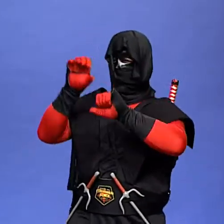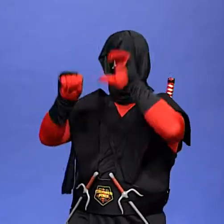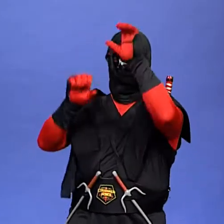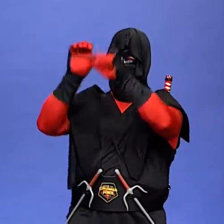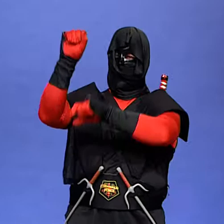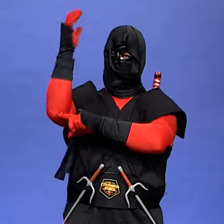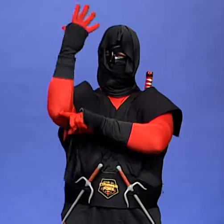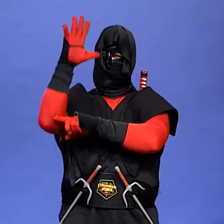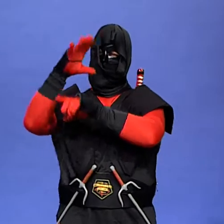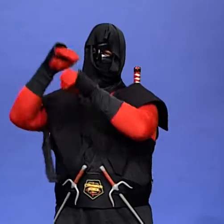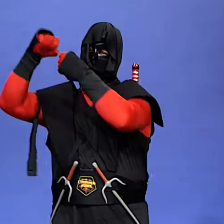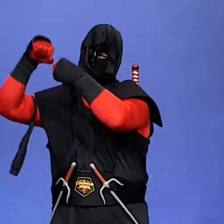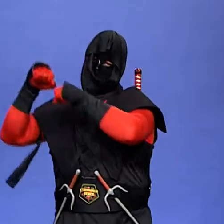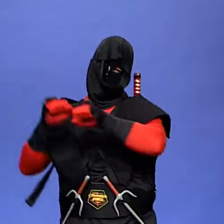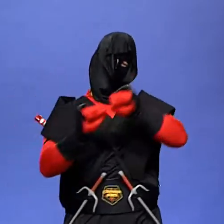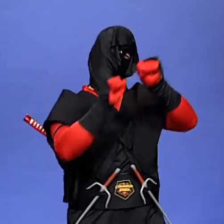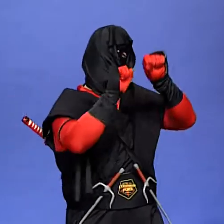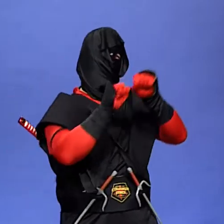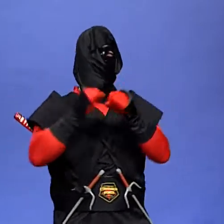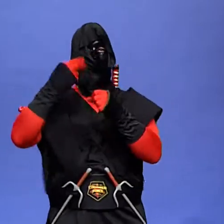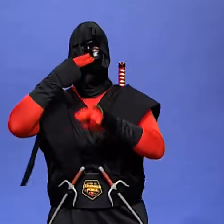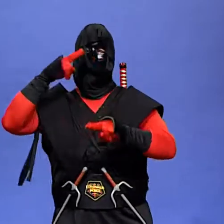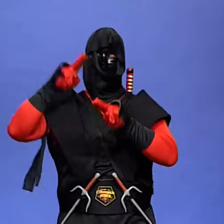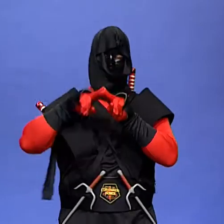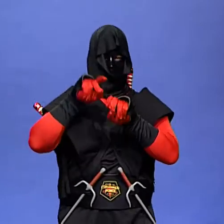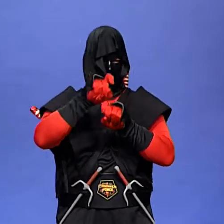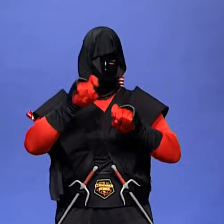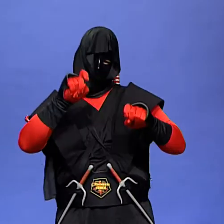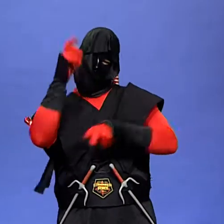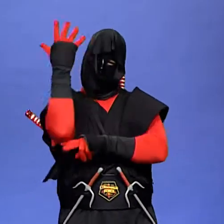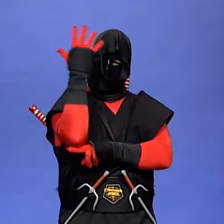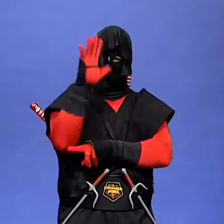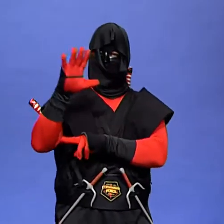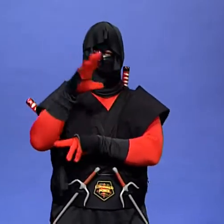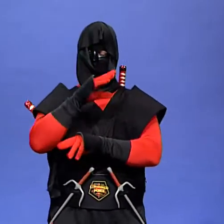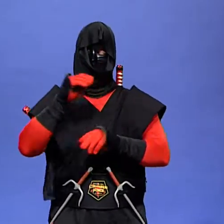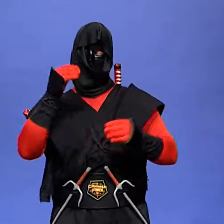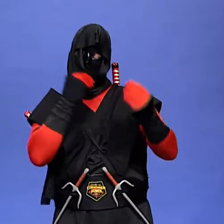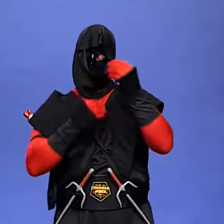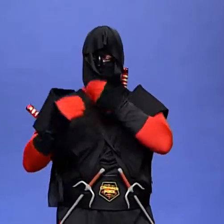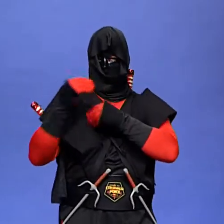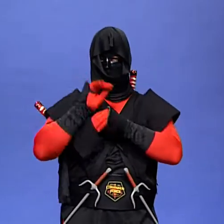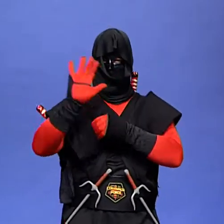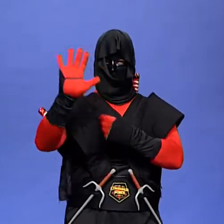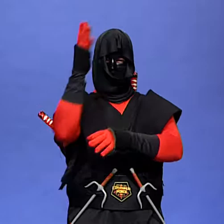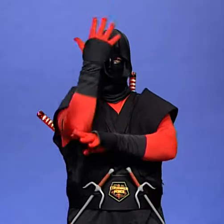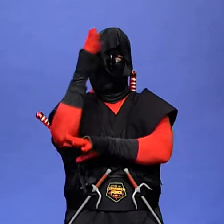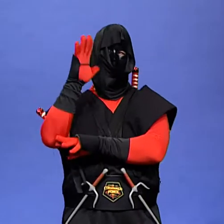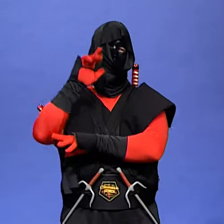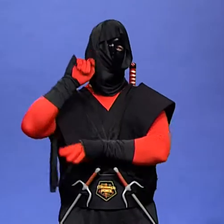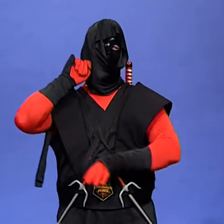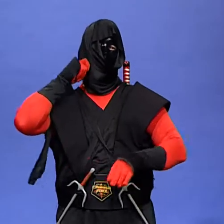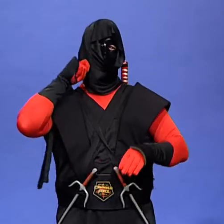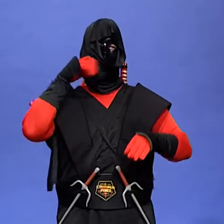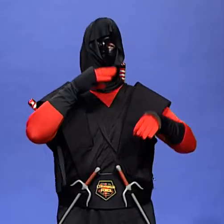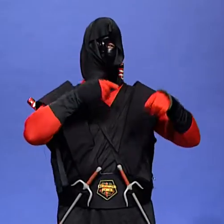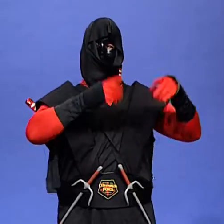and swing from her branches and eat apples and they would play "hide n go seek"